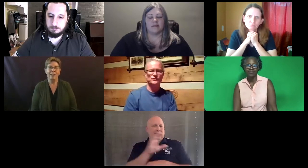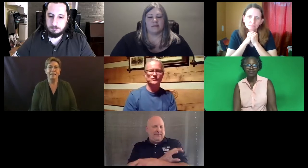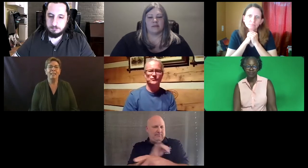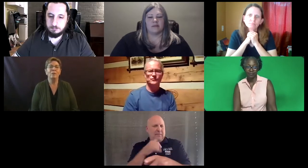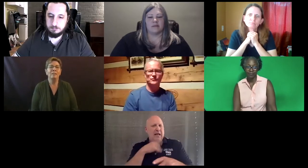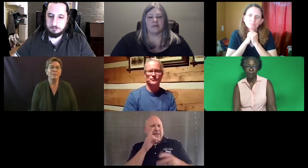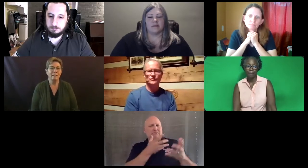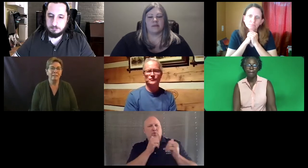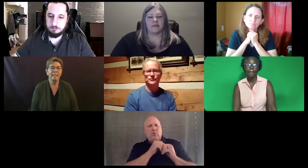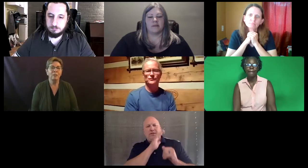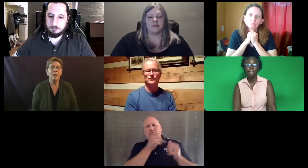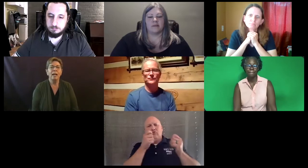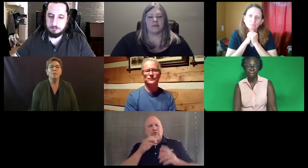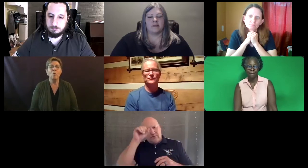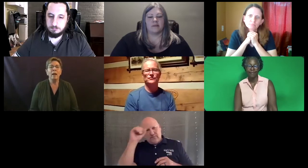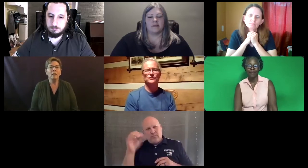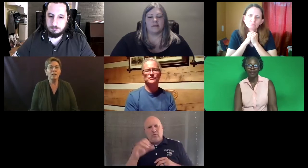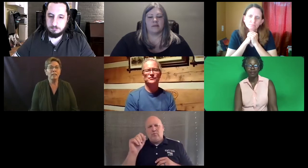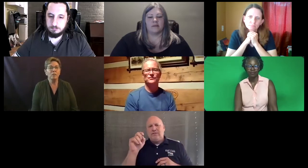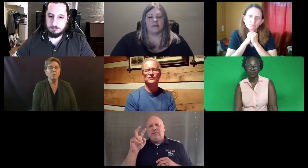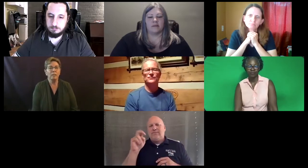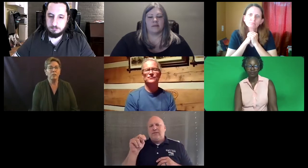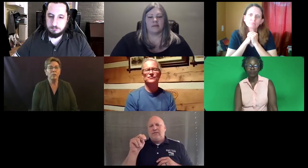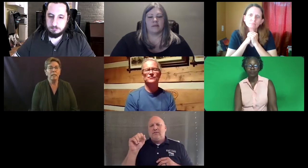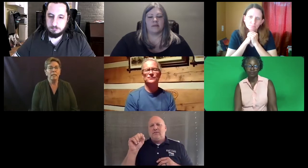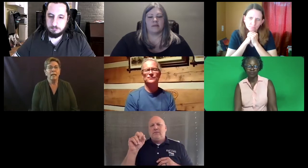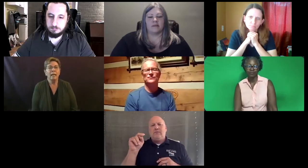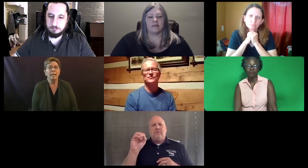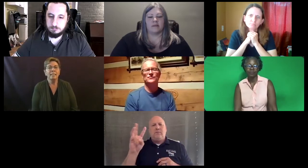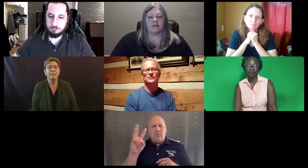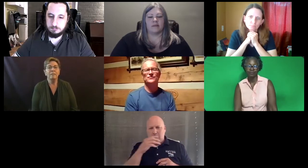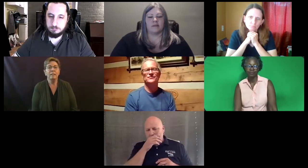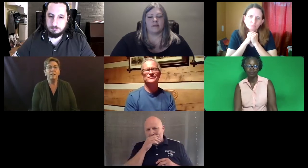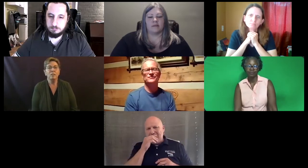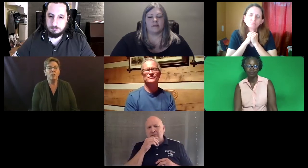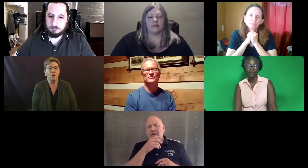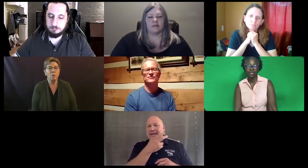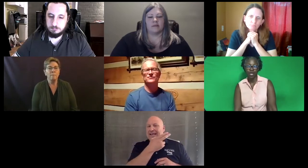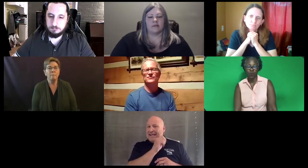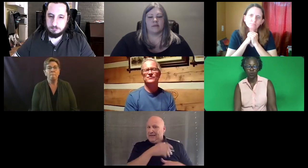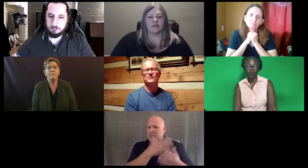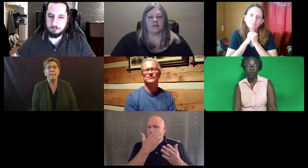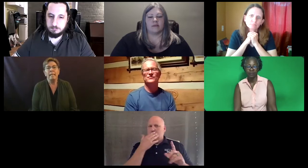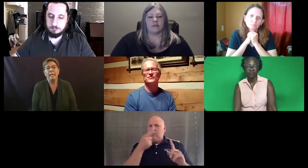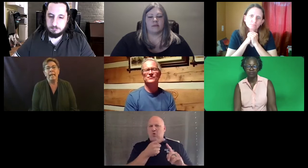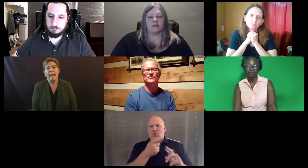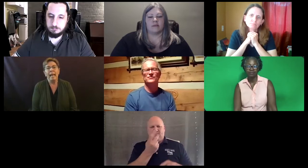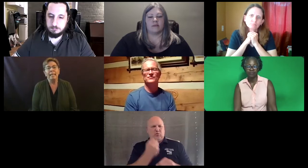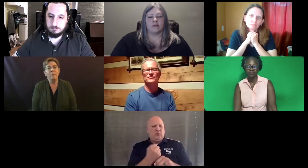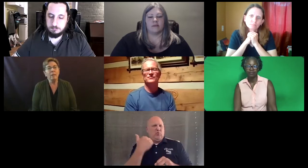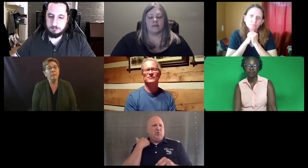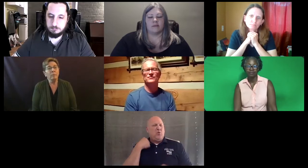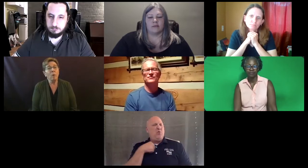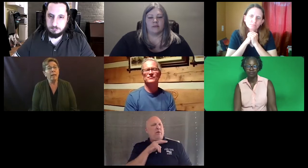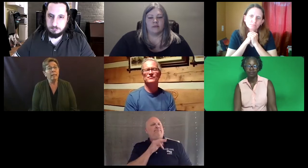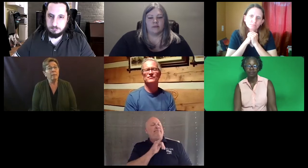Trenton: Thank you, I talked to their director, Steven Snow, and he brought up a point several